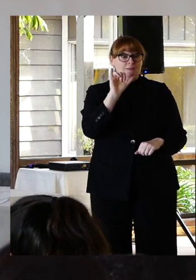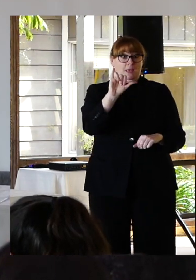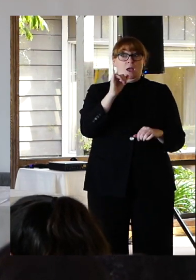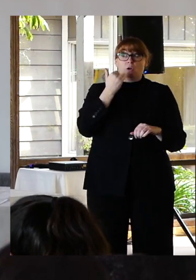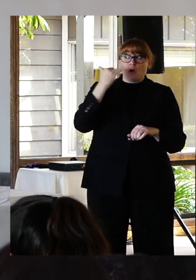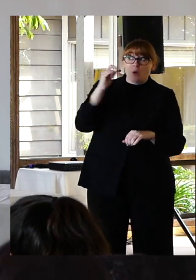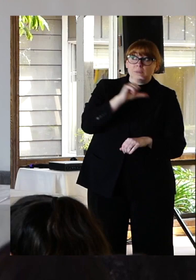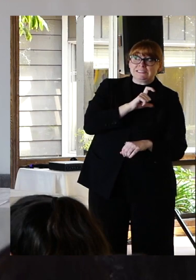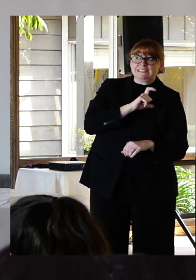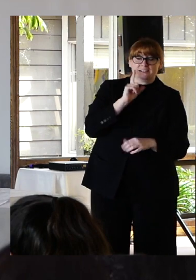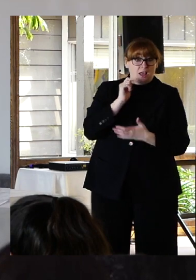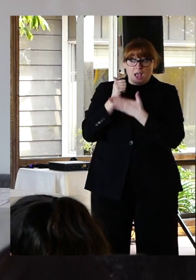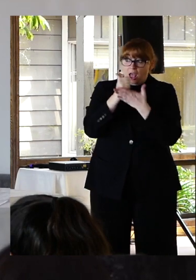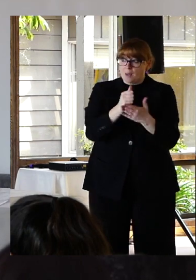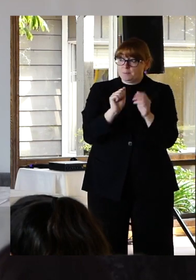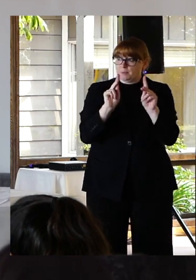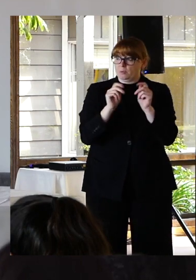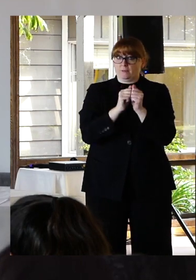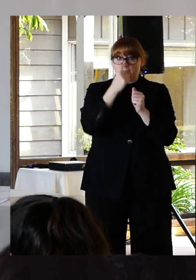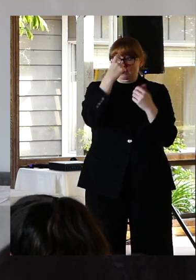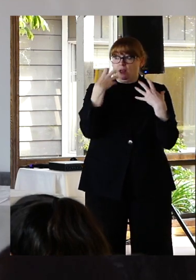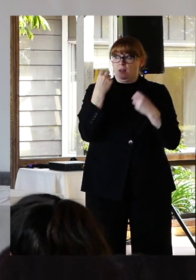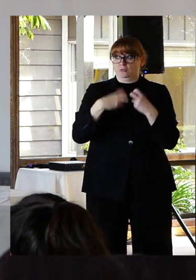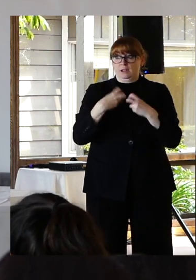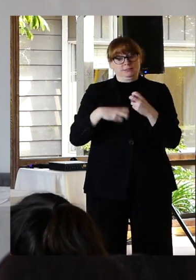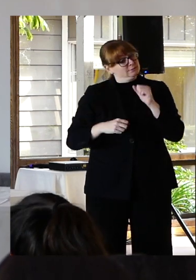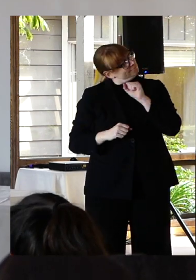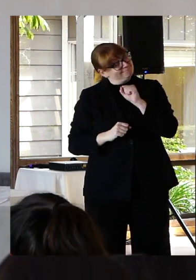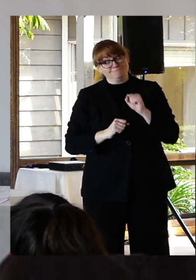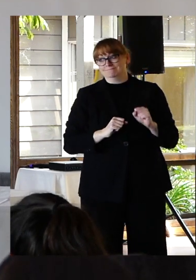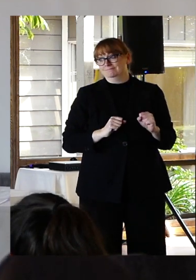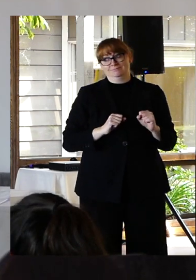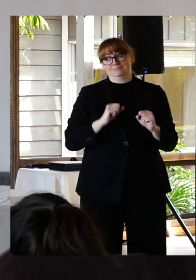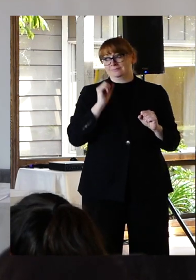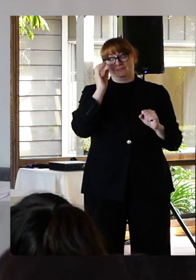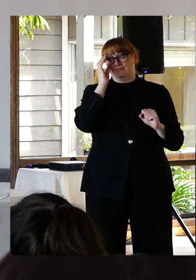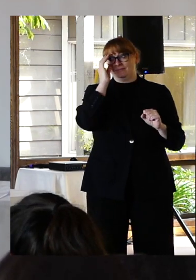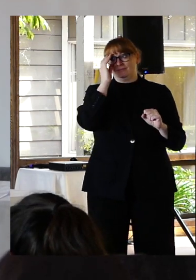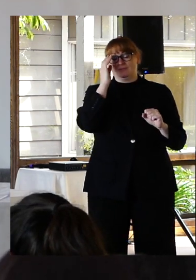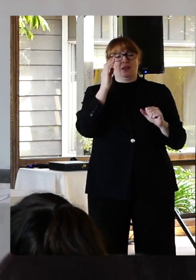mental health crisis. Instead of giving into these gut reactions which would